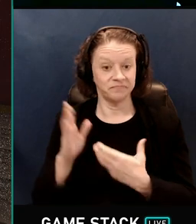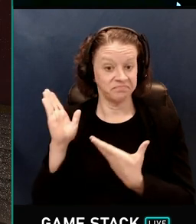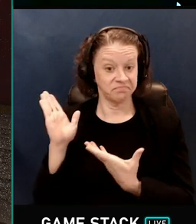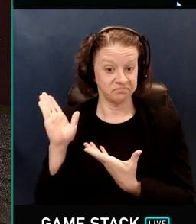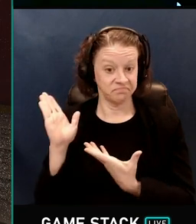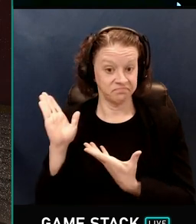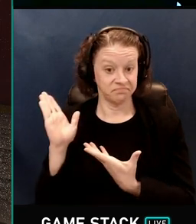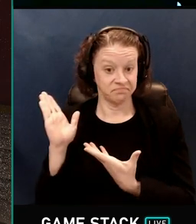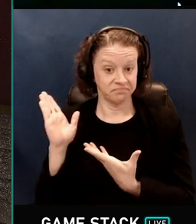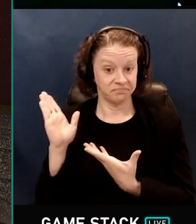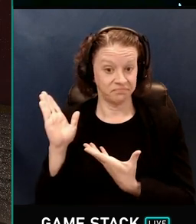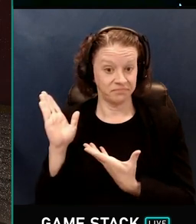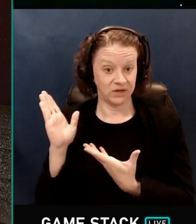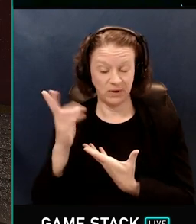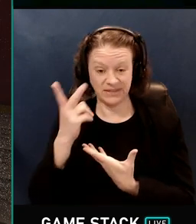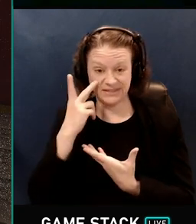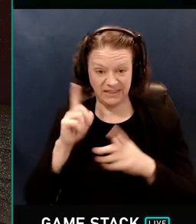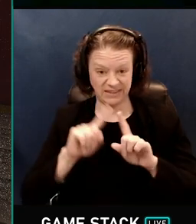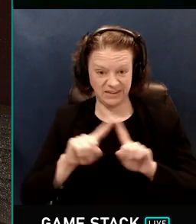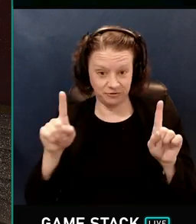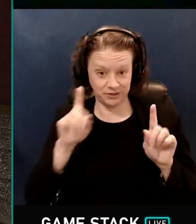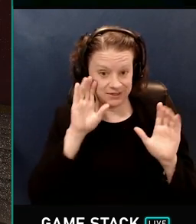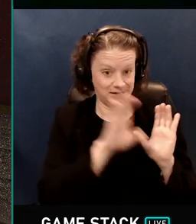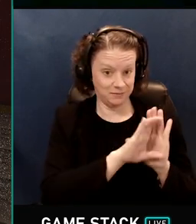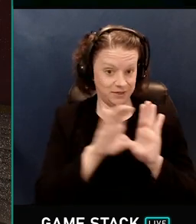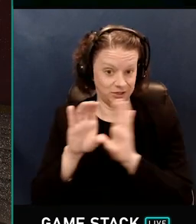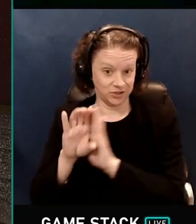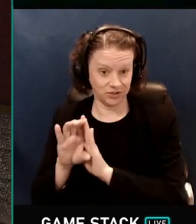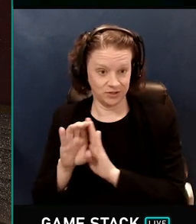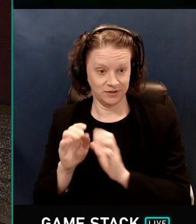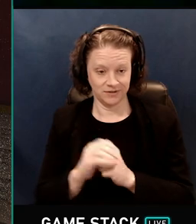So what does this do to our image? Well, it makes it better.